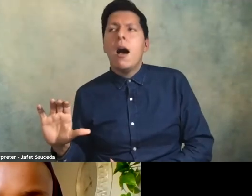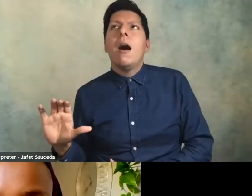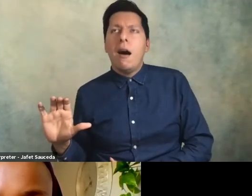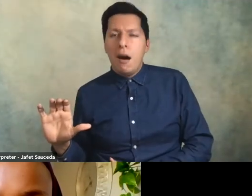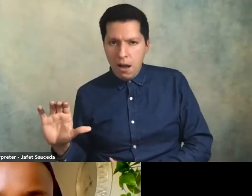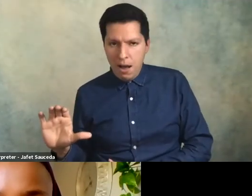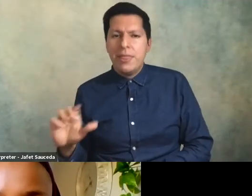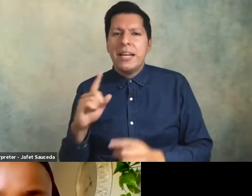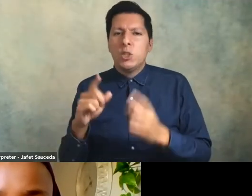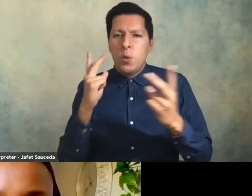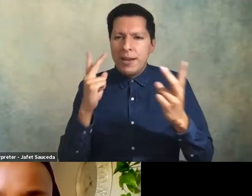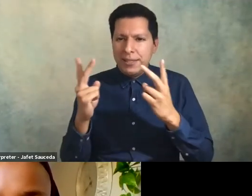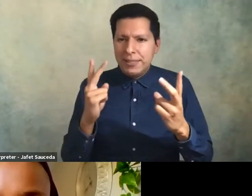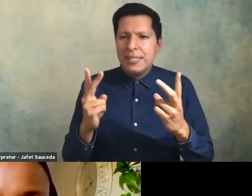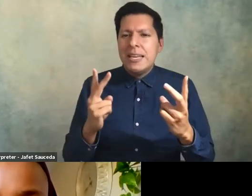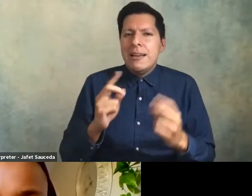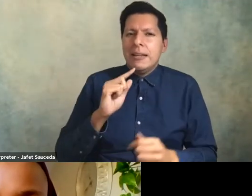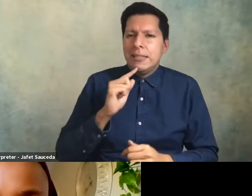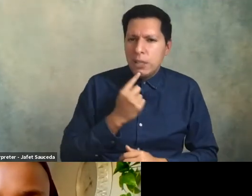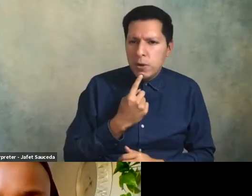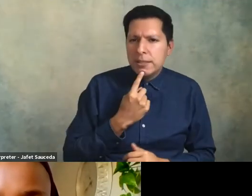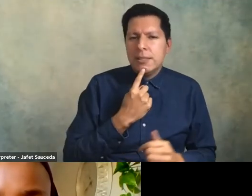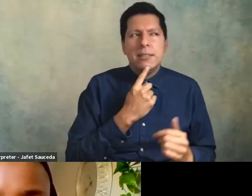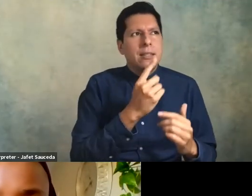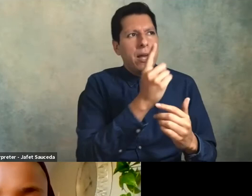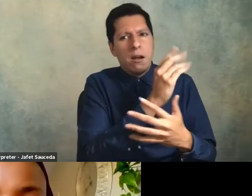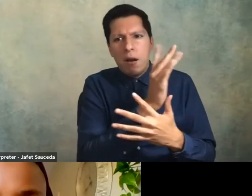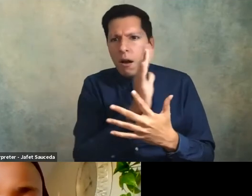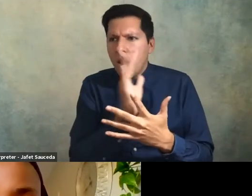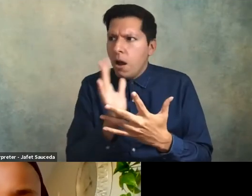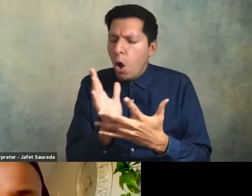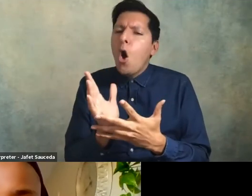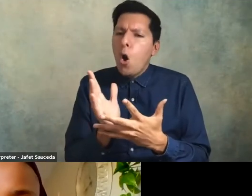ecosystem of seriousness it's not like a one-off like well this group of people over here in this